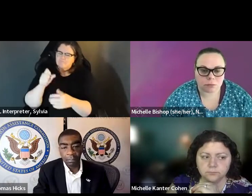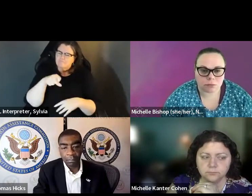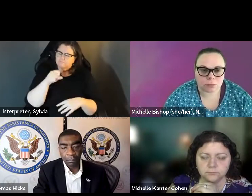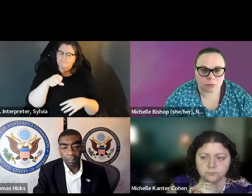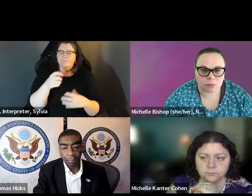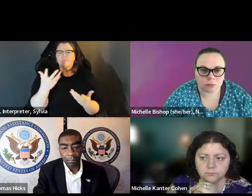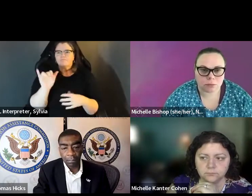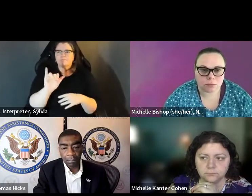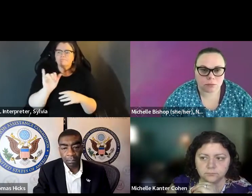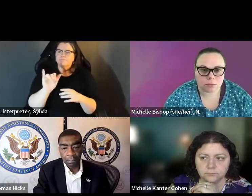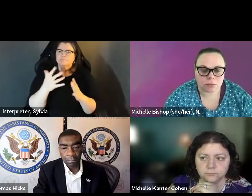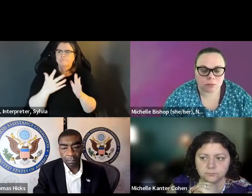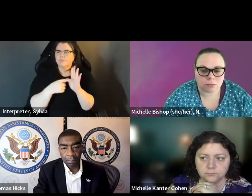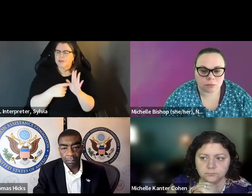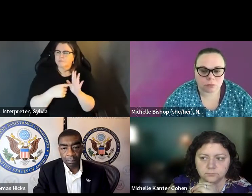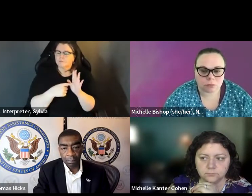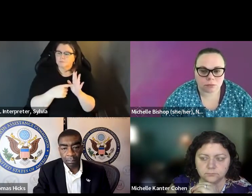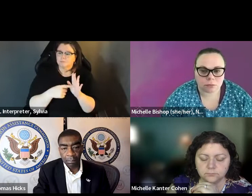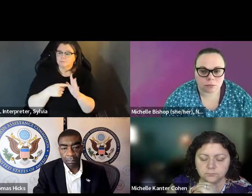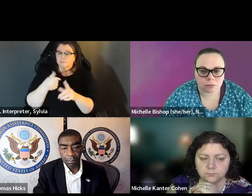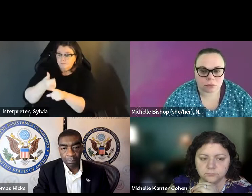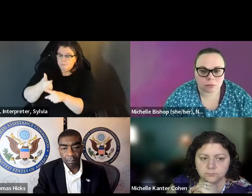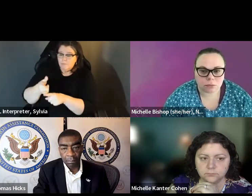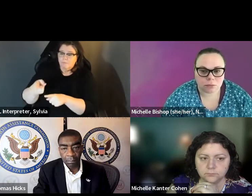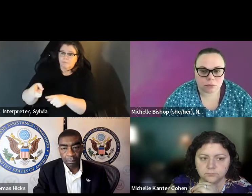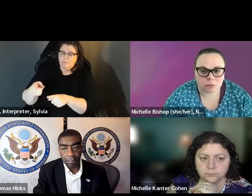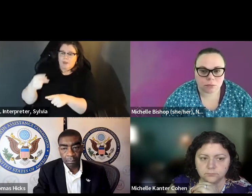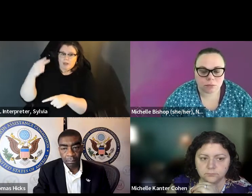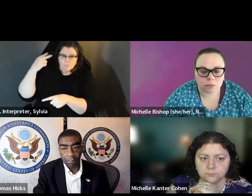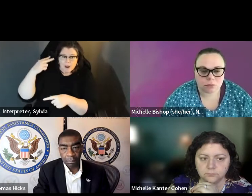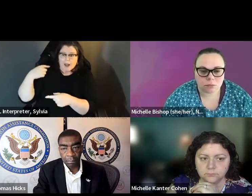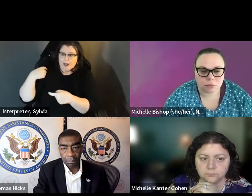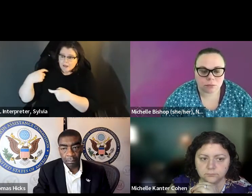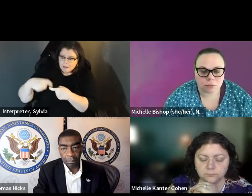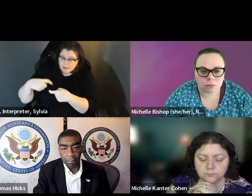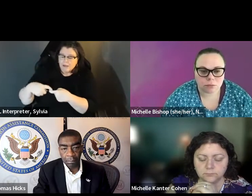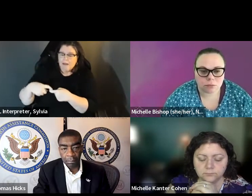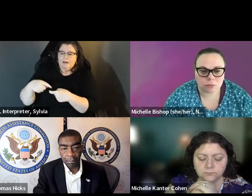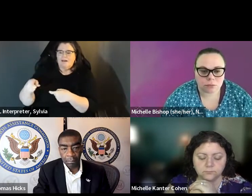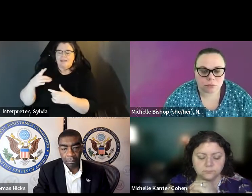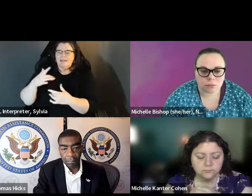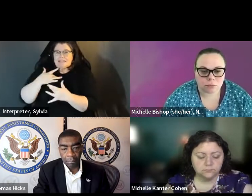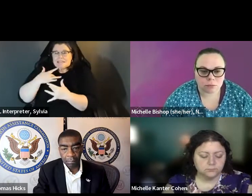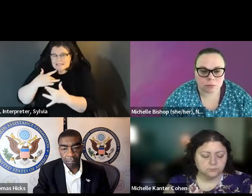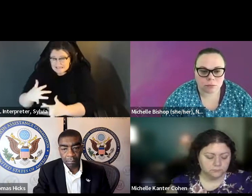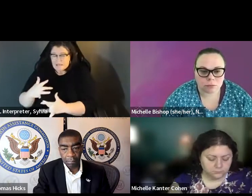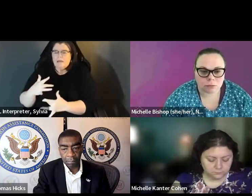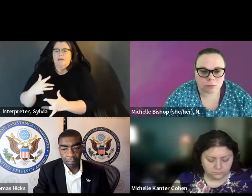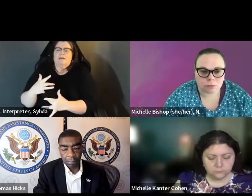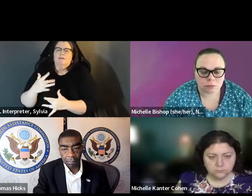There with regard to race and gender, an ethnicity, we we see those gaps exist within the the disability gaps would exist within each of those within each of those groups which means that you know in some sense the the effects are additive that for example, people who are hispanic or the effects are additive. That, for example, people who